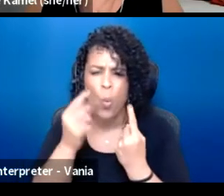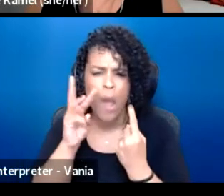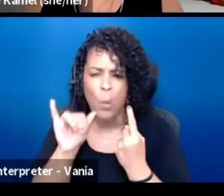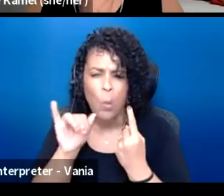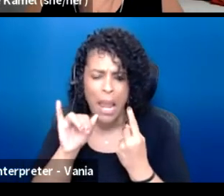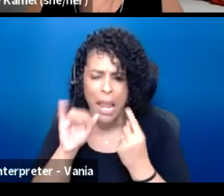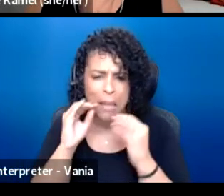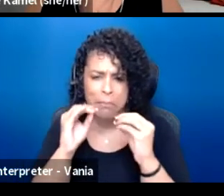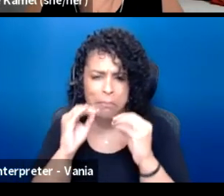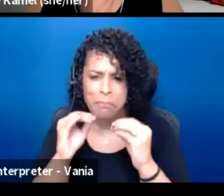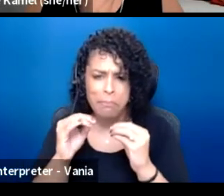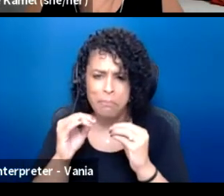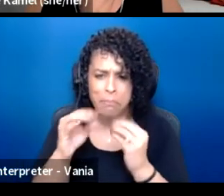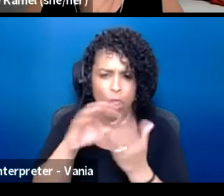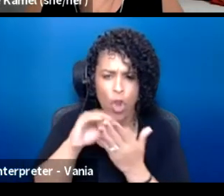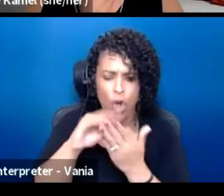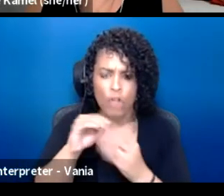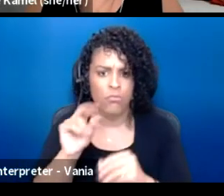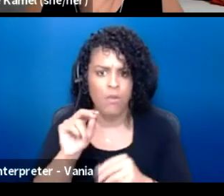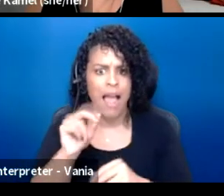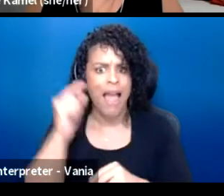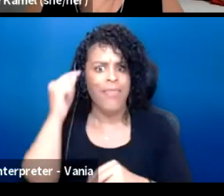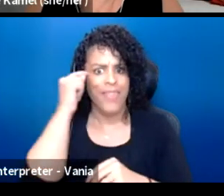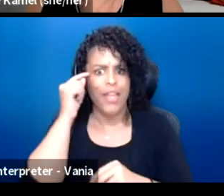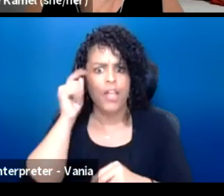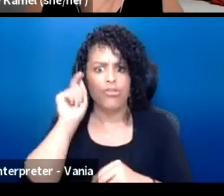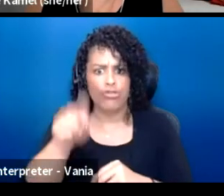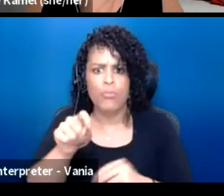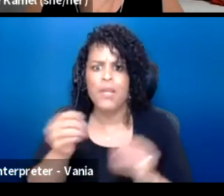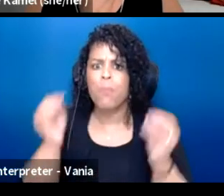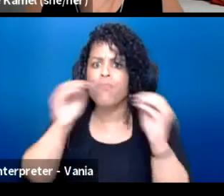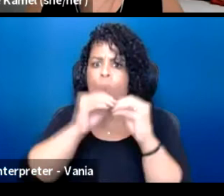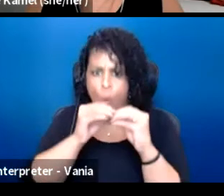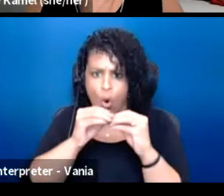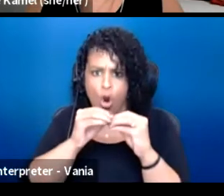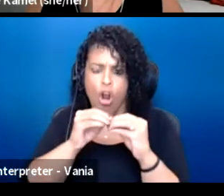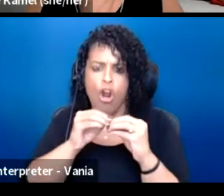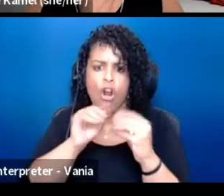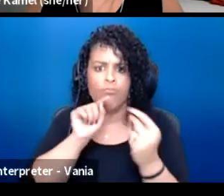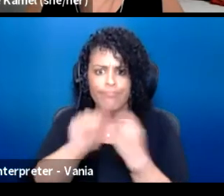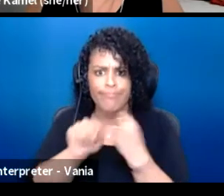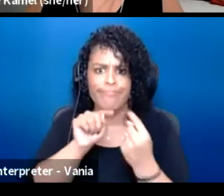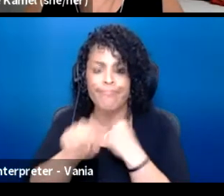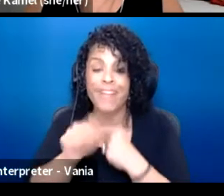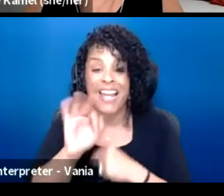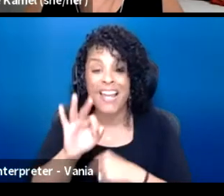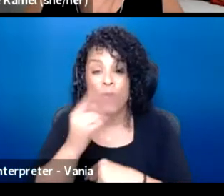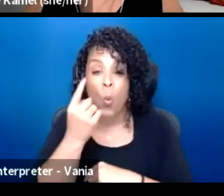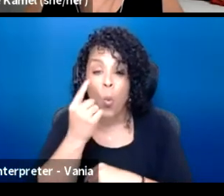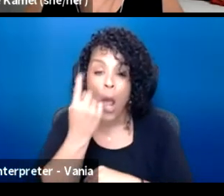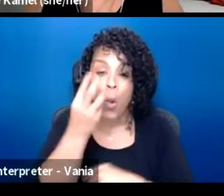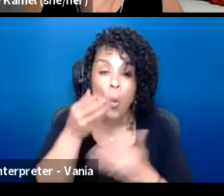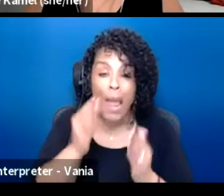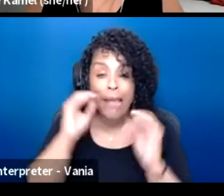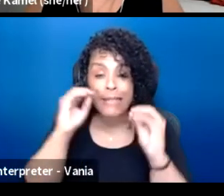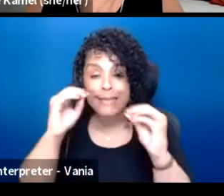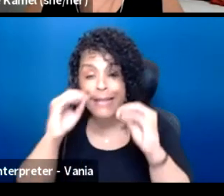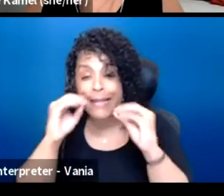And I think class and there ought to be more like that. When it's a one way street and a teacher just talking,